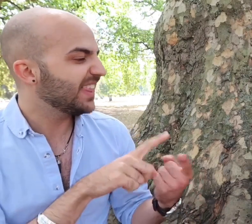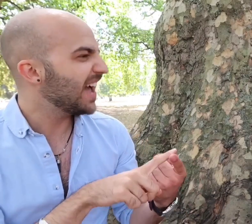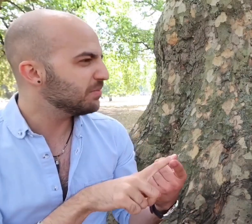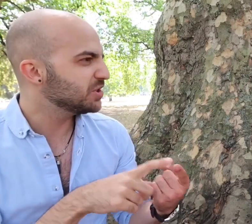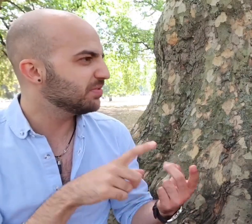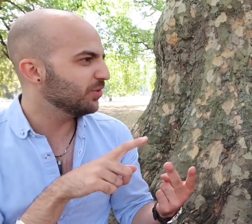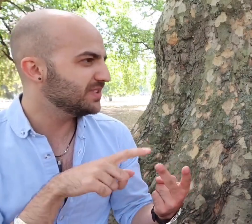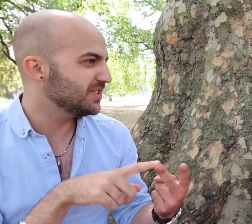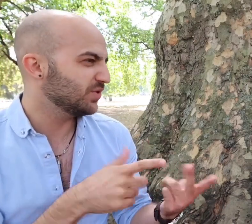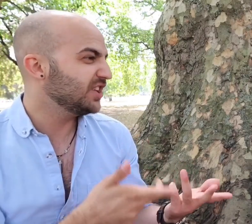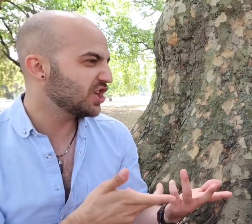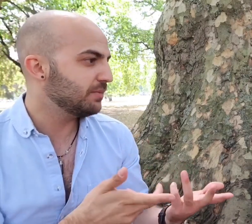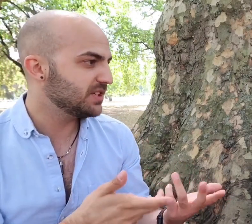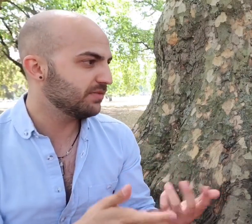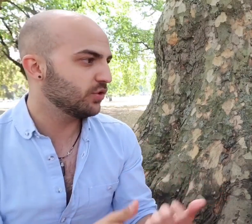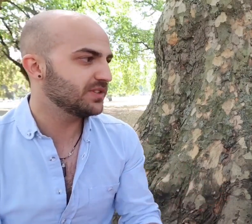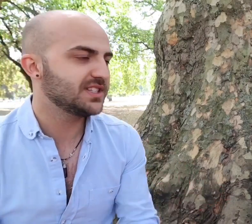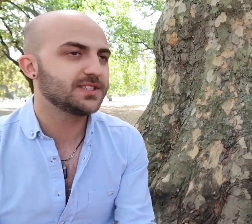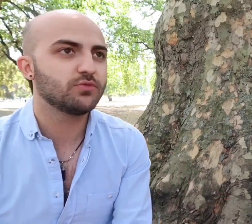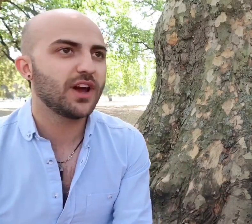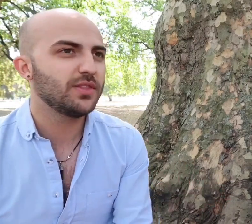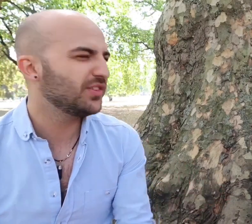they're the captioned performances or the interpreted performances,